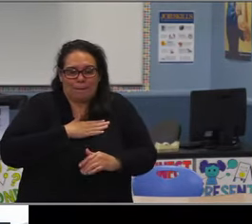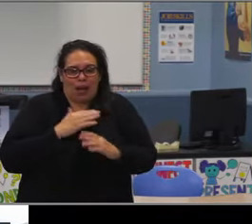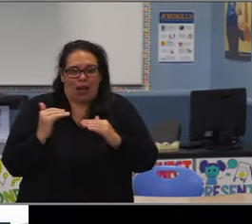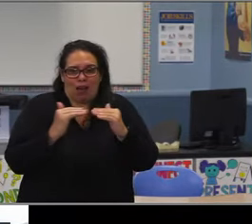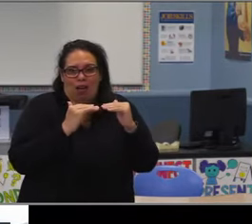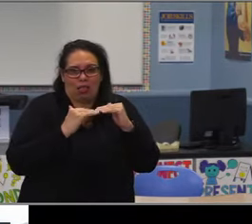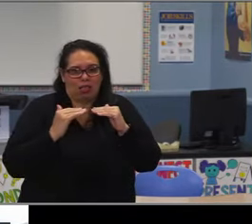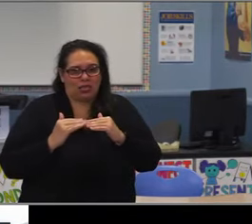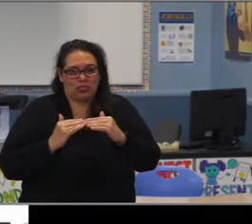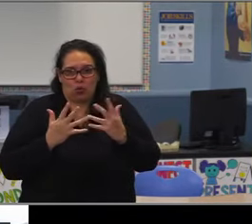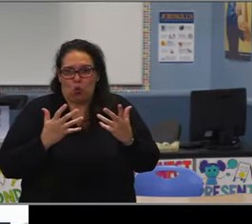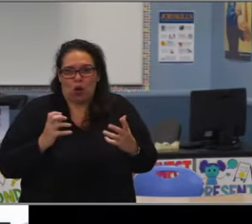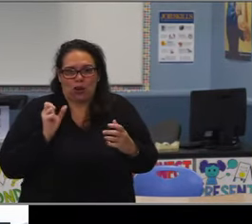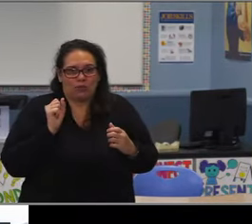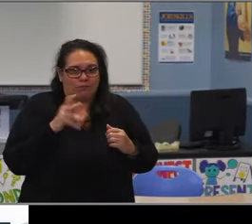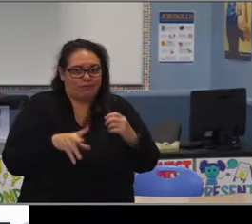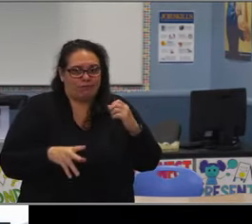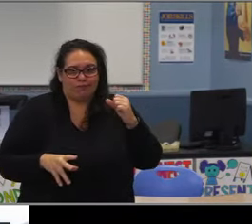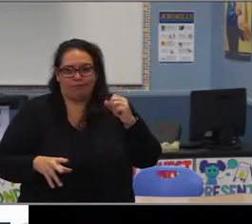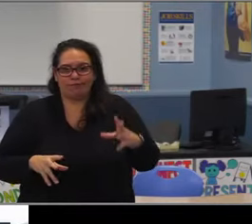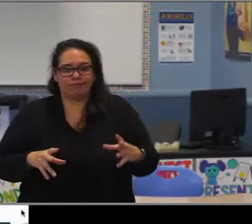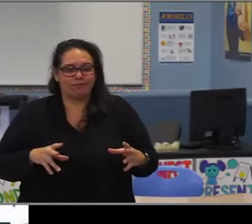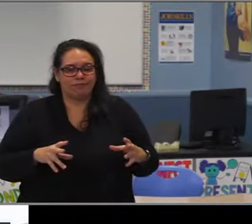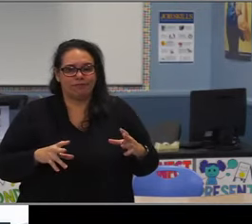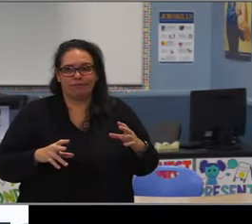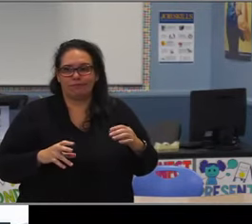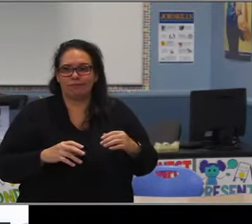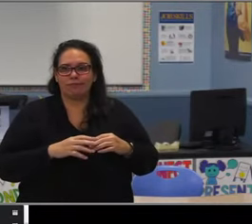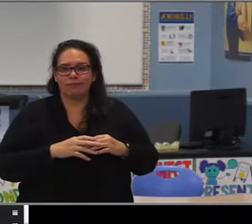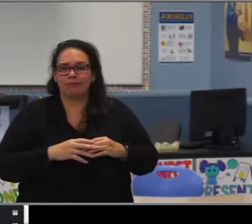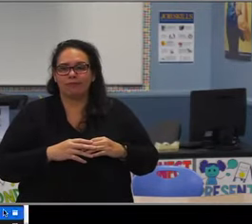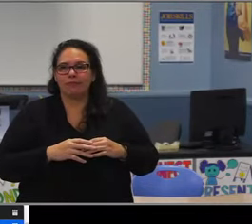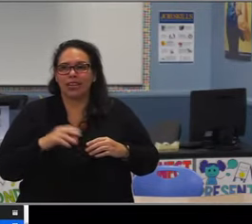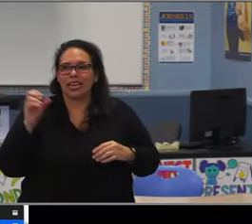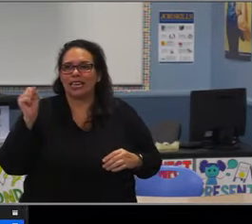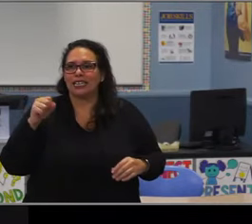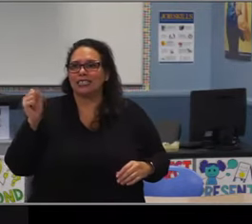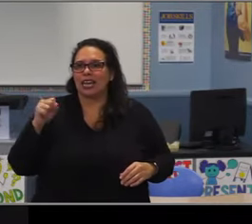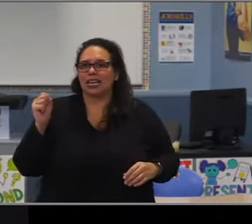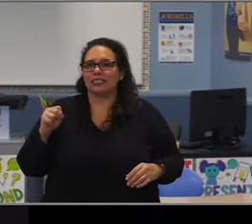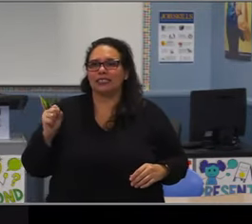Since there is again, such a close relationship with attendance or chronic absenteeism.